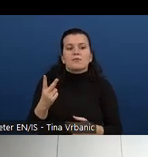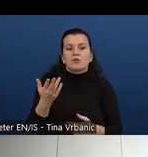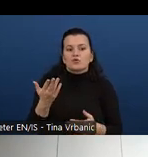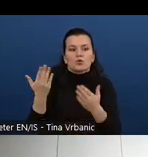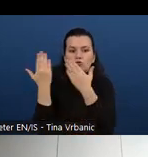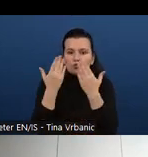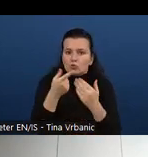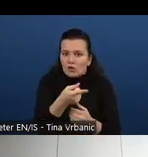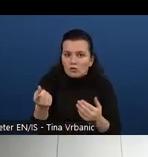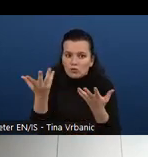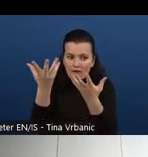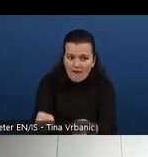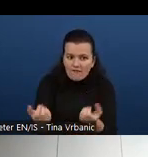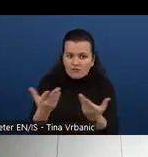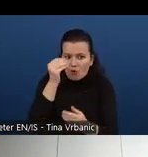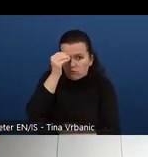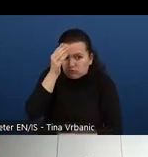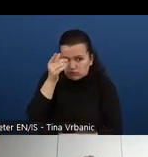prerequisites for each of the modules vary.